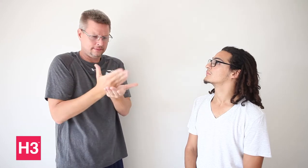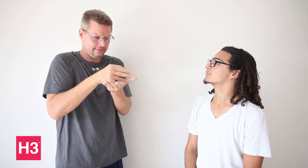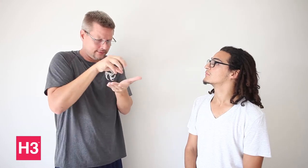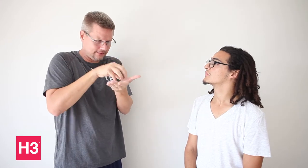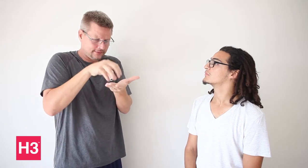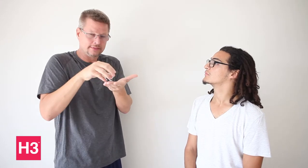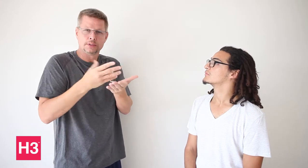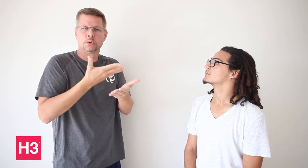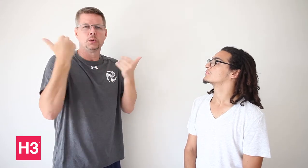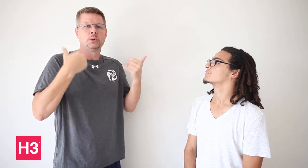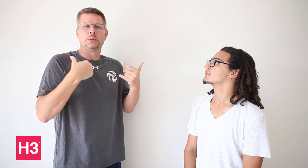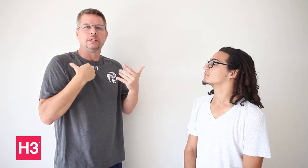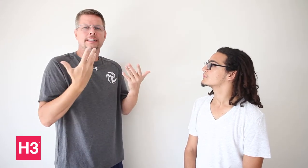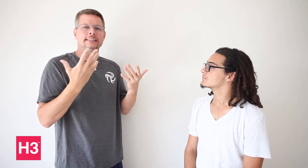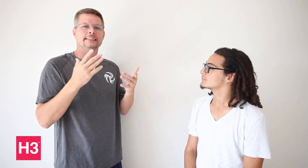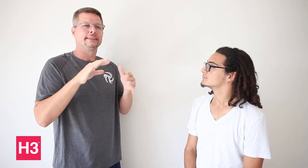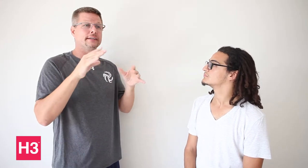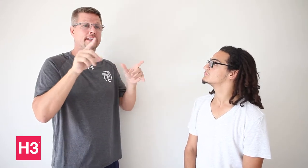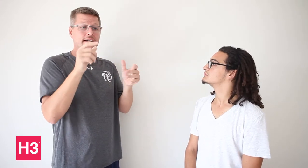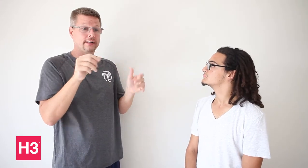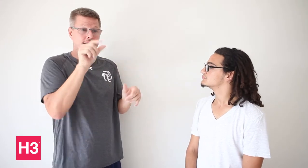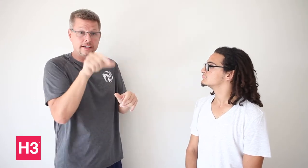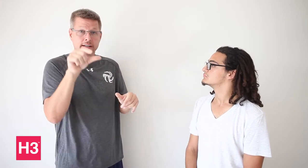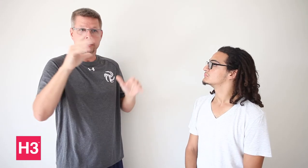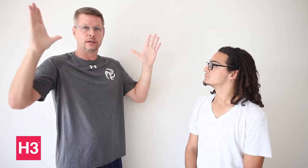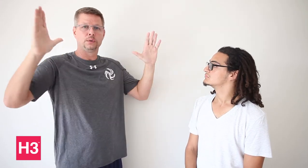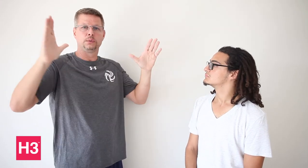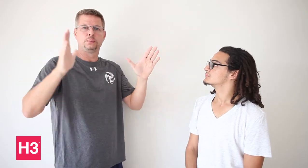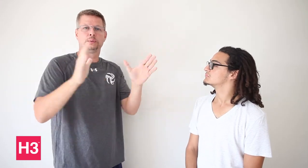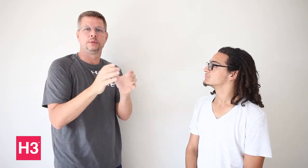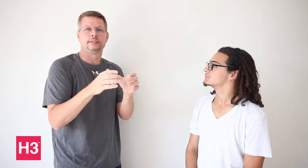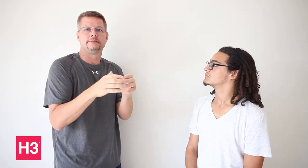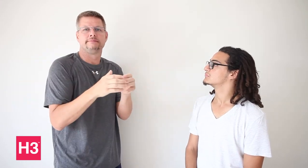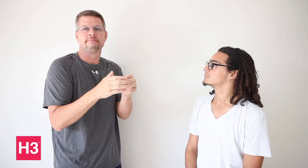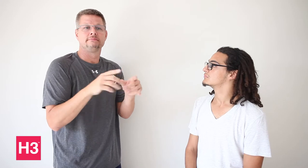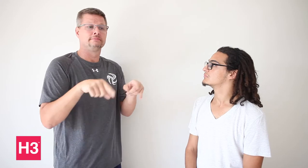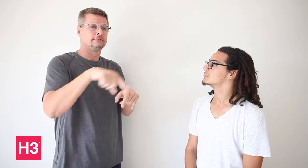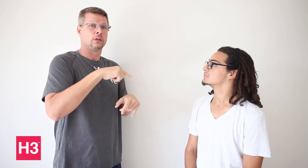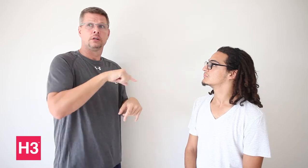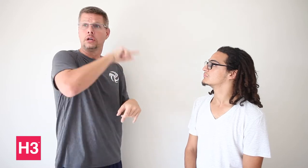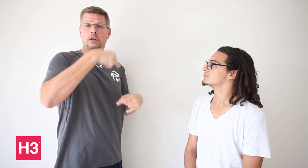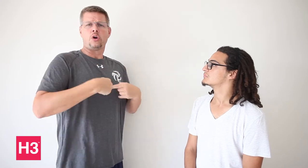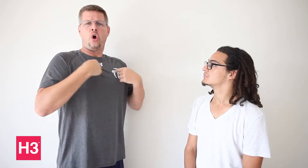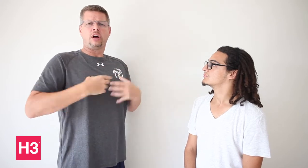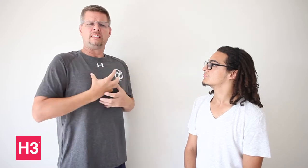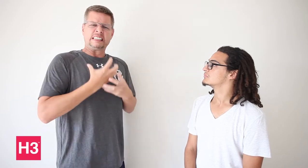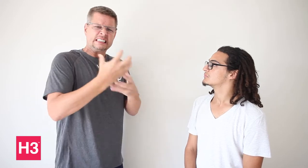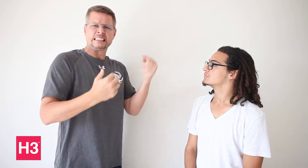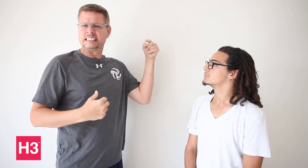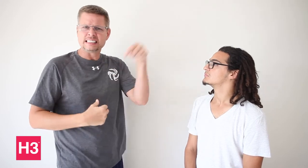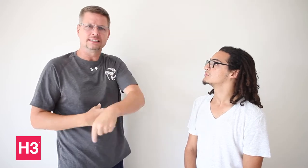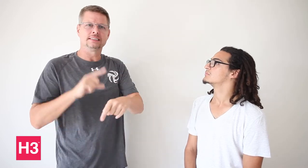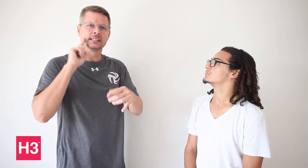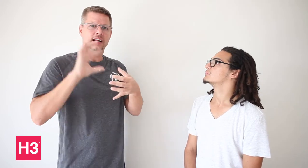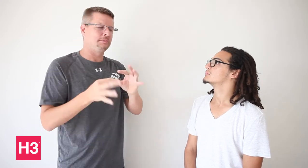do not have a budget for this. People back out, and we are left with a smaller group of people. Those who come here to Deaflympics have a big heart for sports.